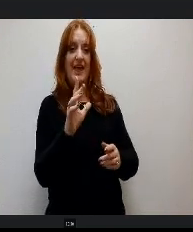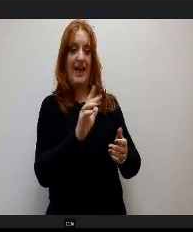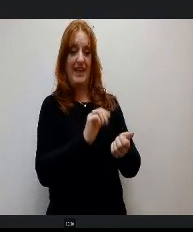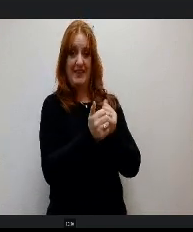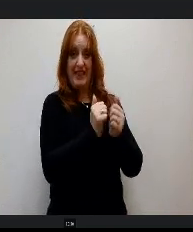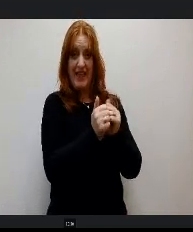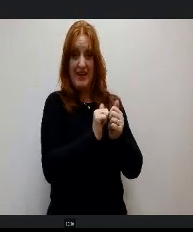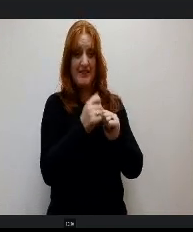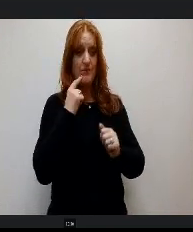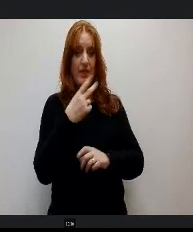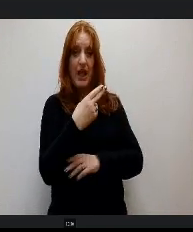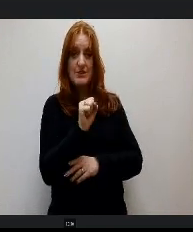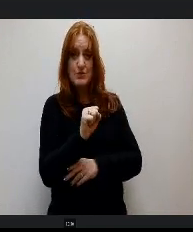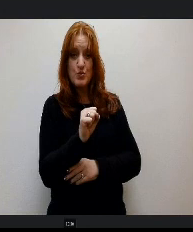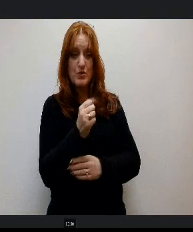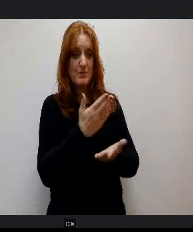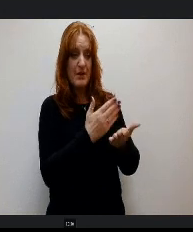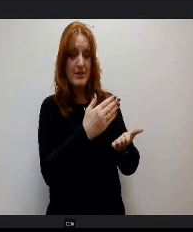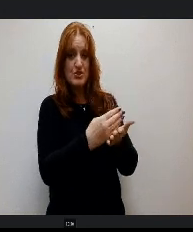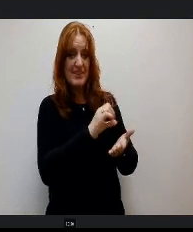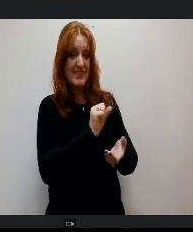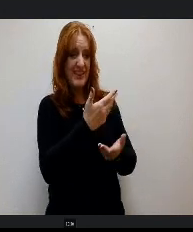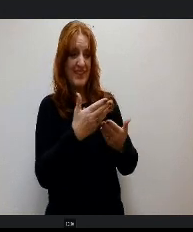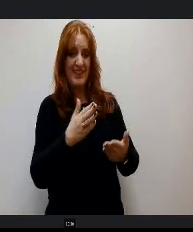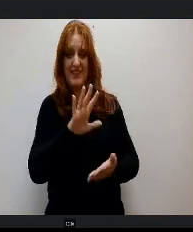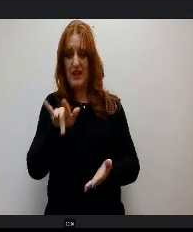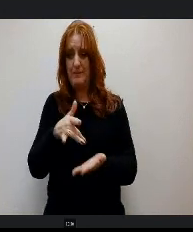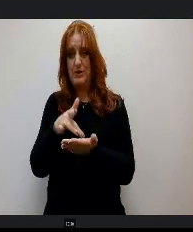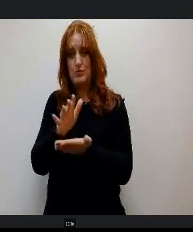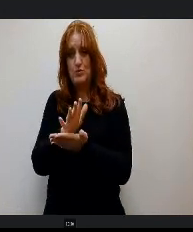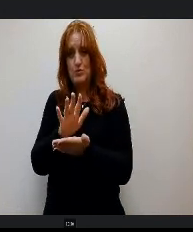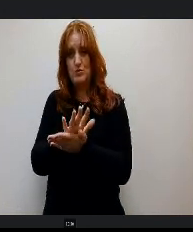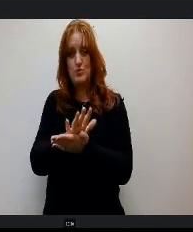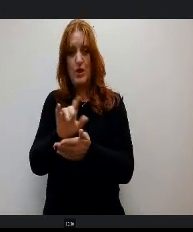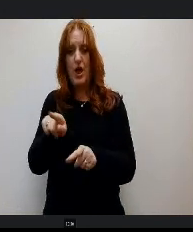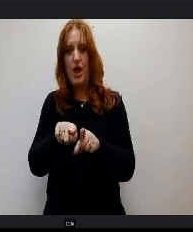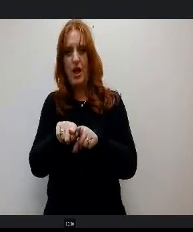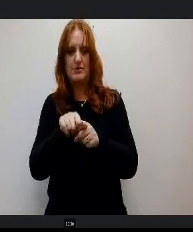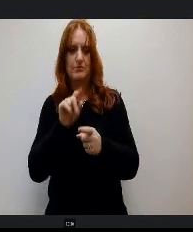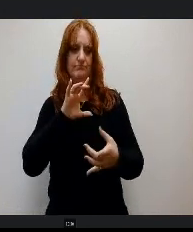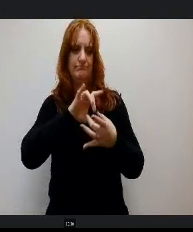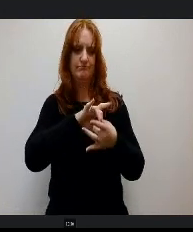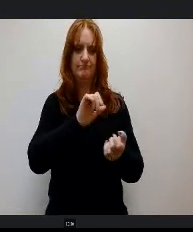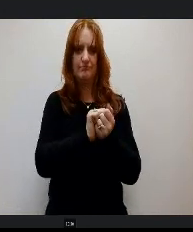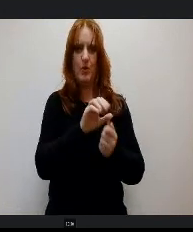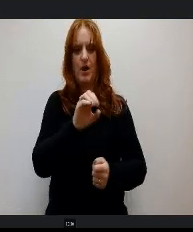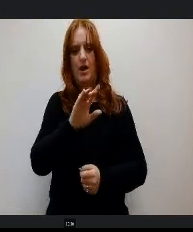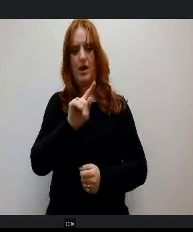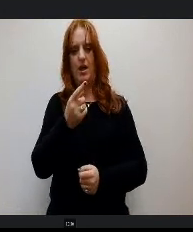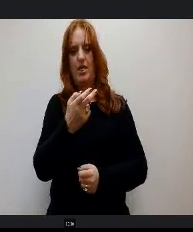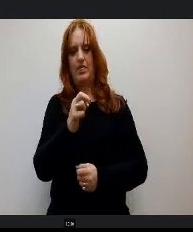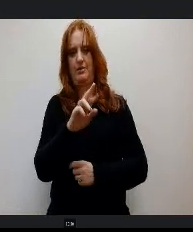high schools and anything that goes to a middle school goes in that category. Those are the types of dollars that go in